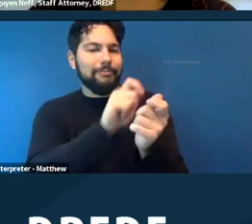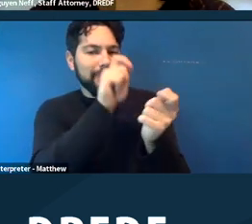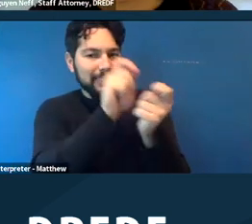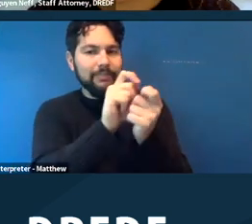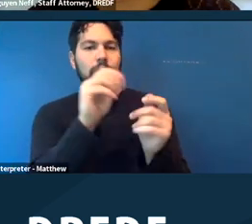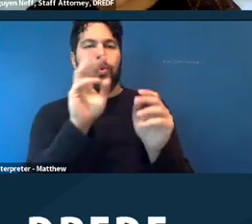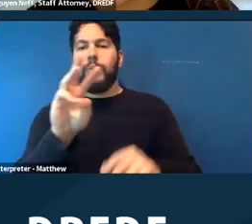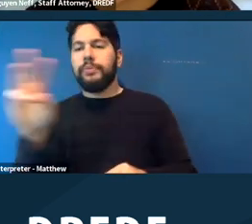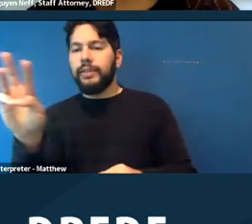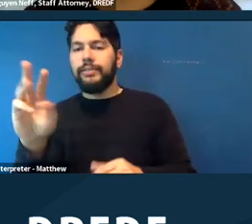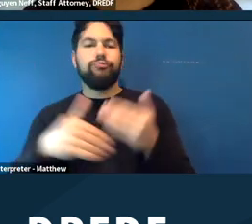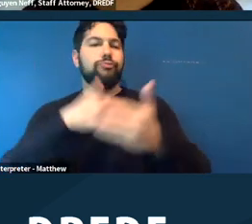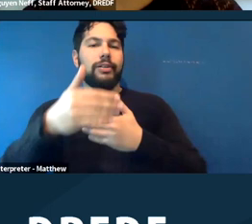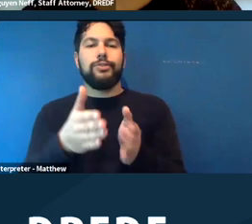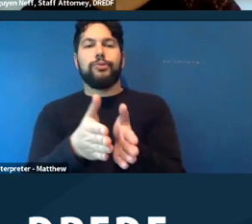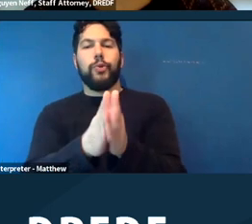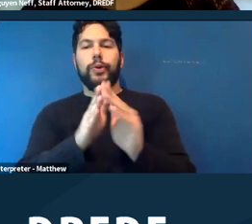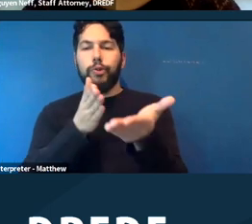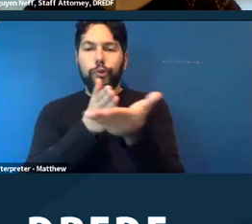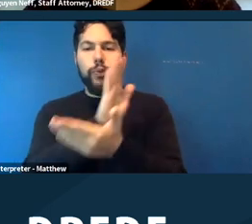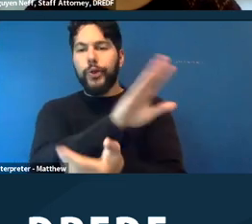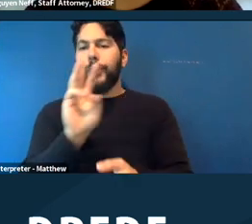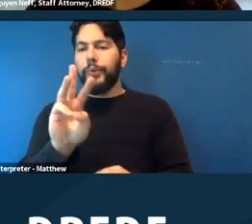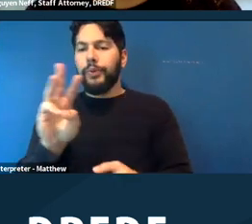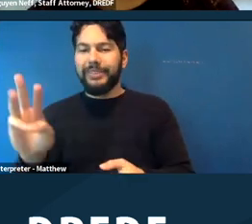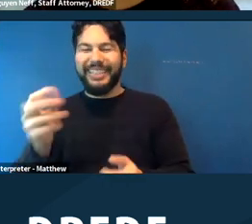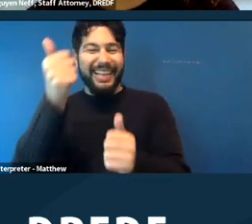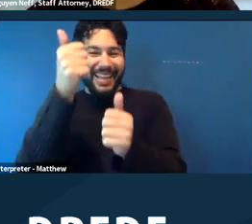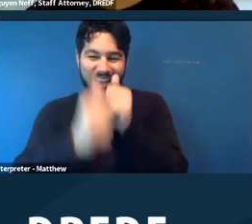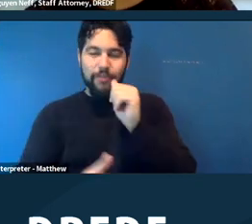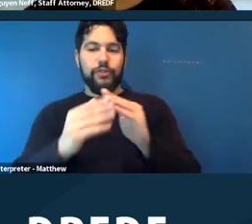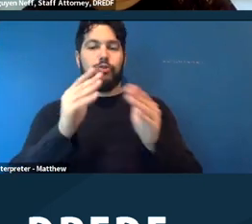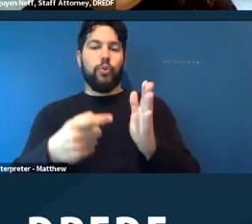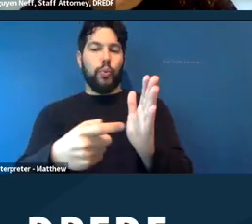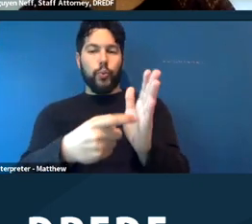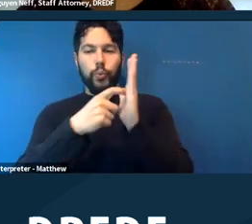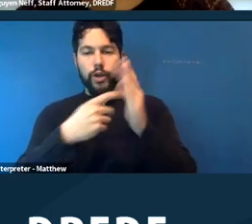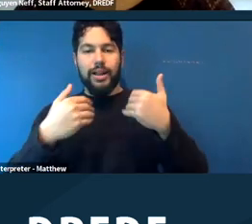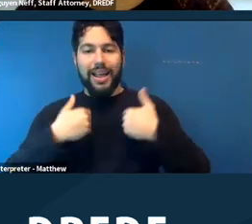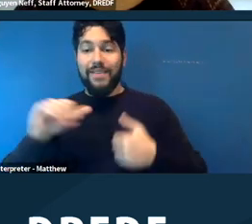a request online. Every city is required to have an ADA coordinator to help with